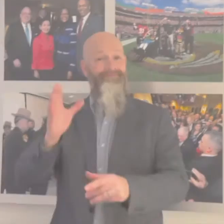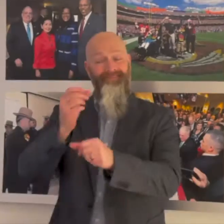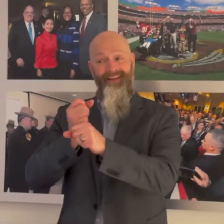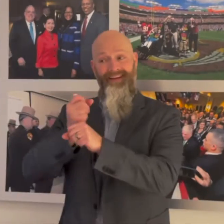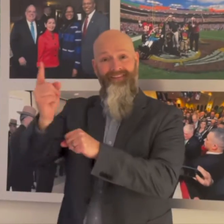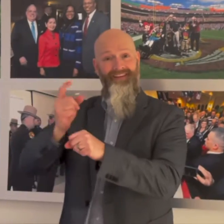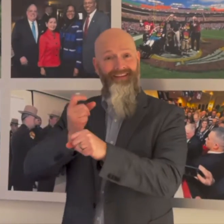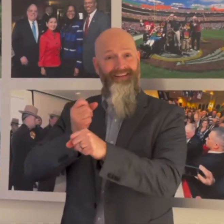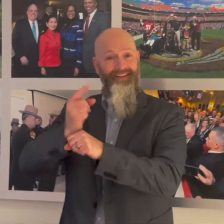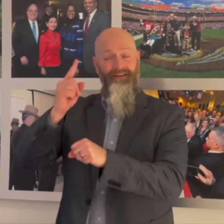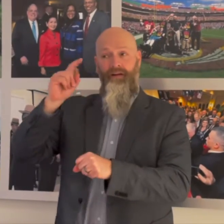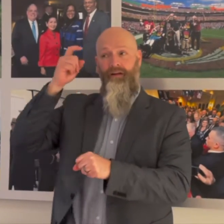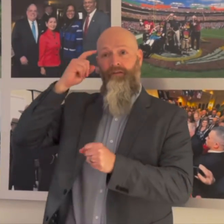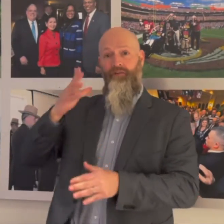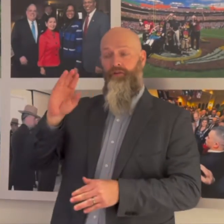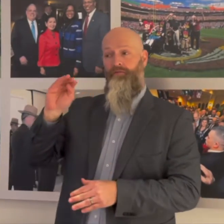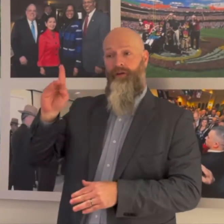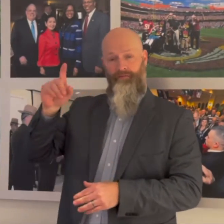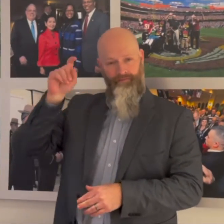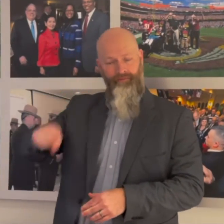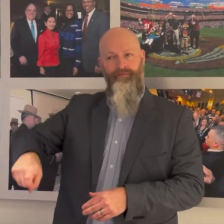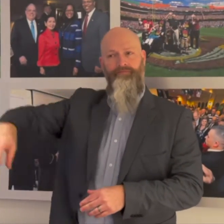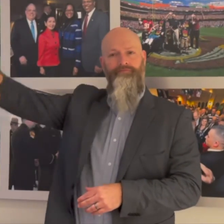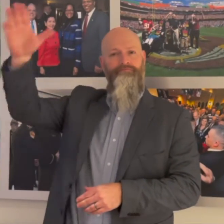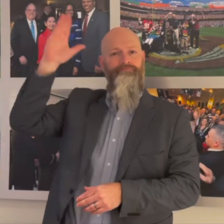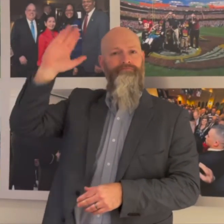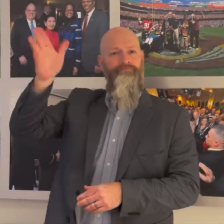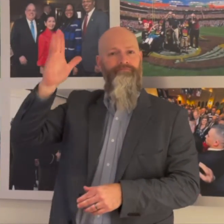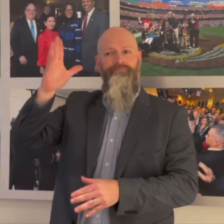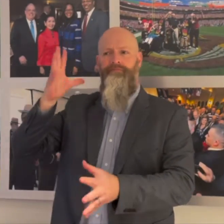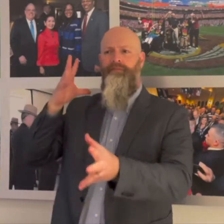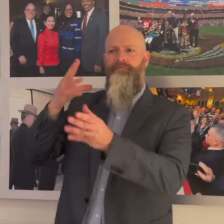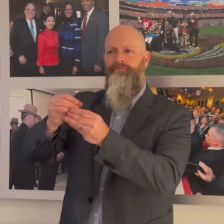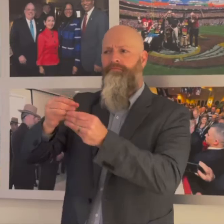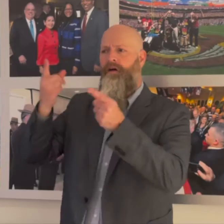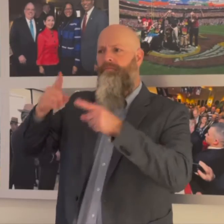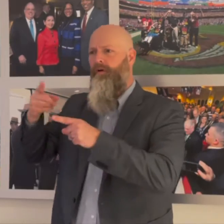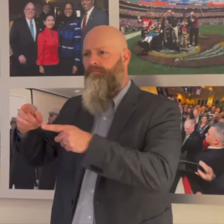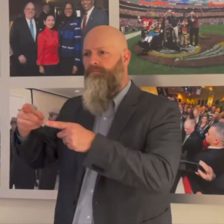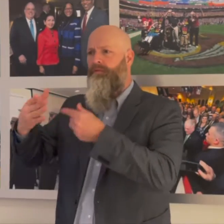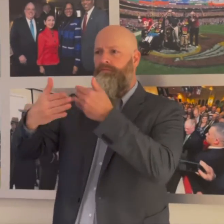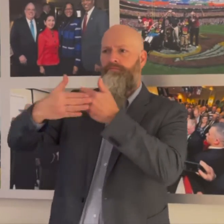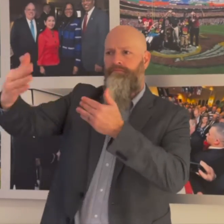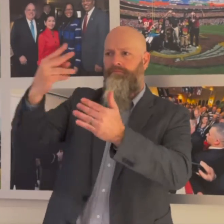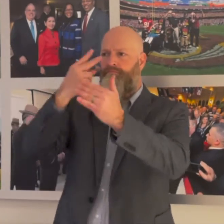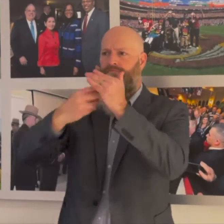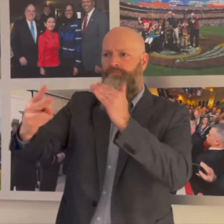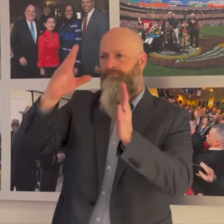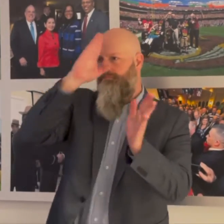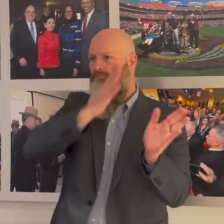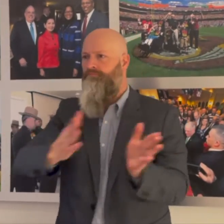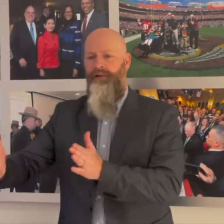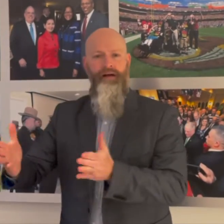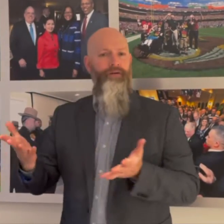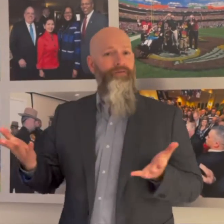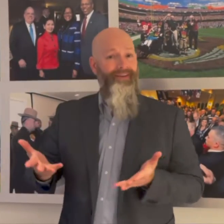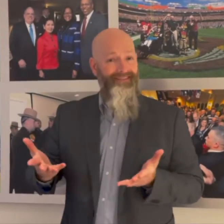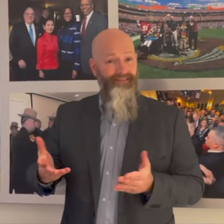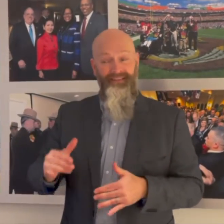Every year, the Governor of Maryland must deliver a speech that reports key events of the past year and plans for the future.